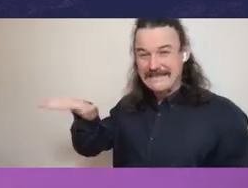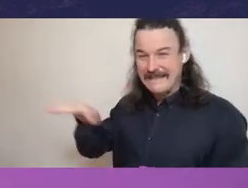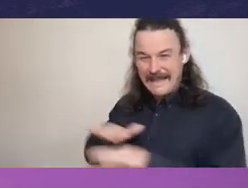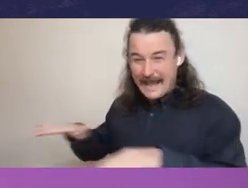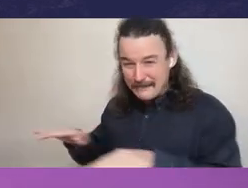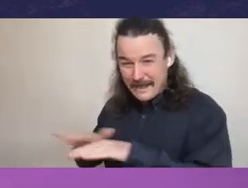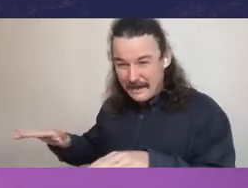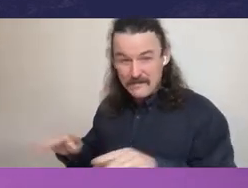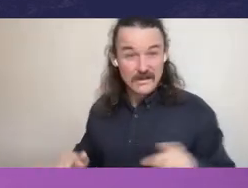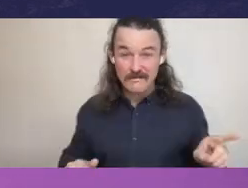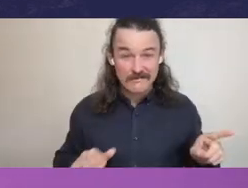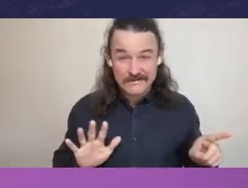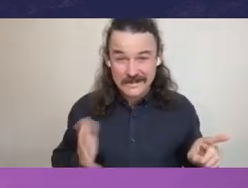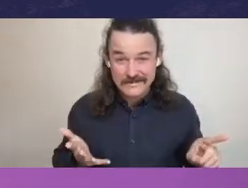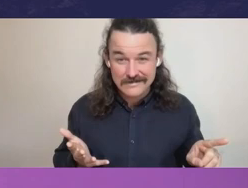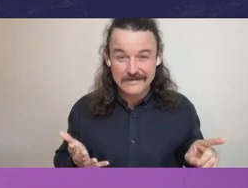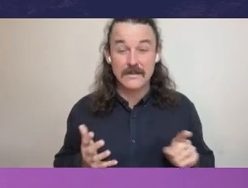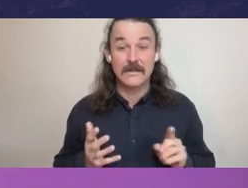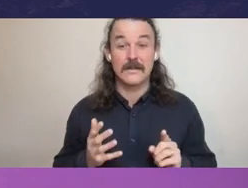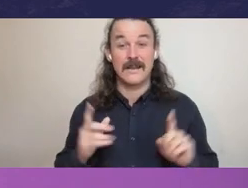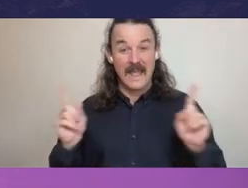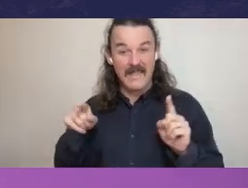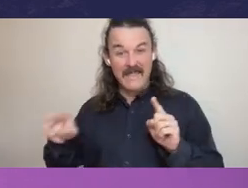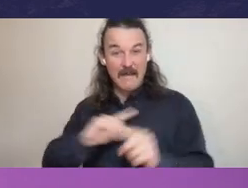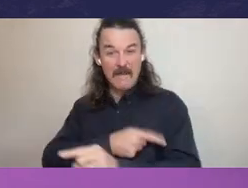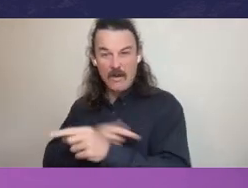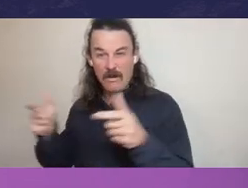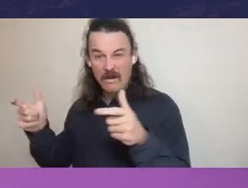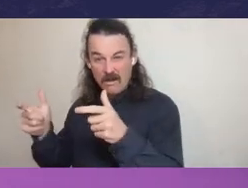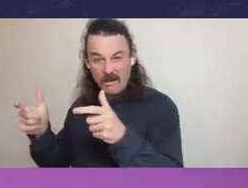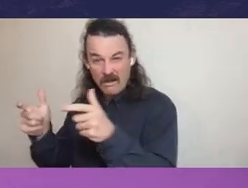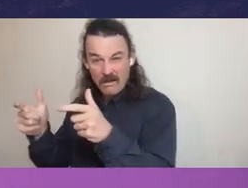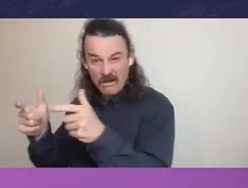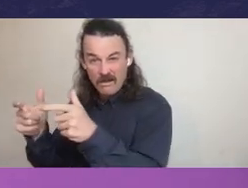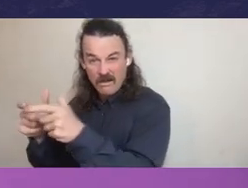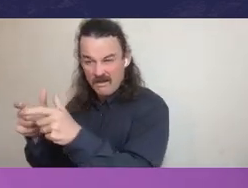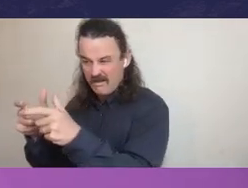That distribution of power has been shifting for the best part of four decades.